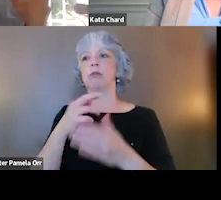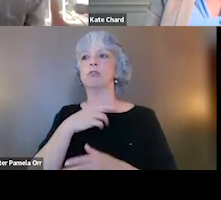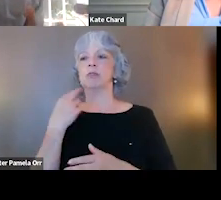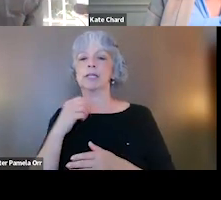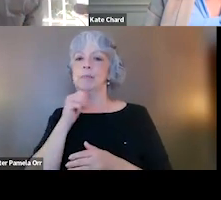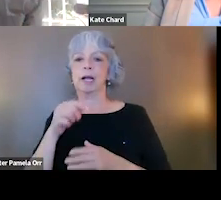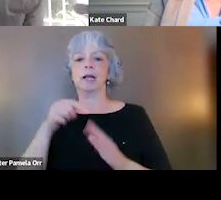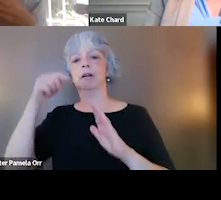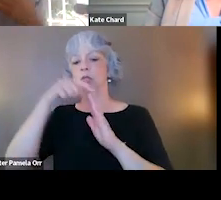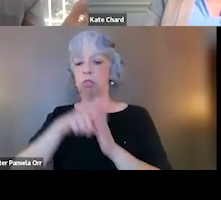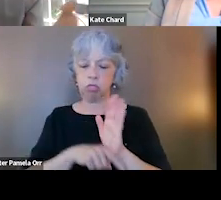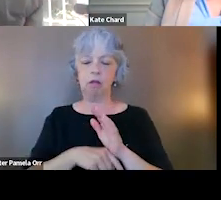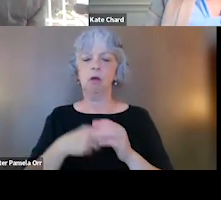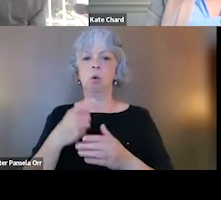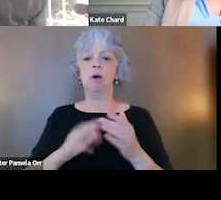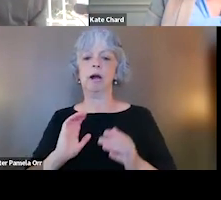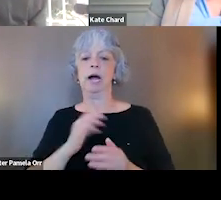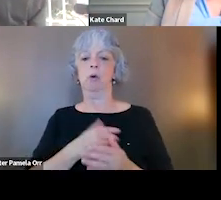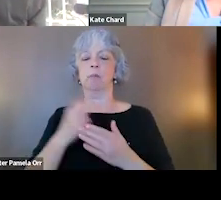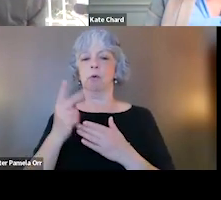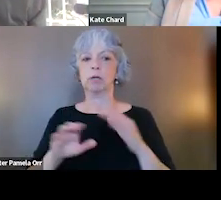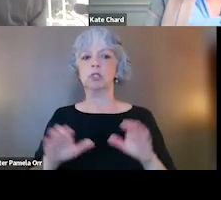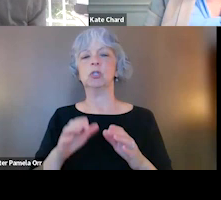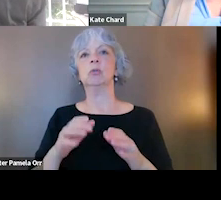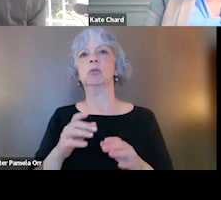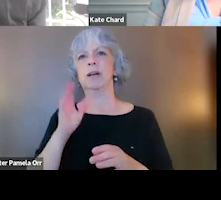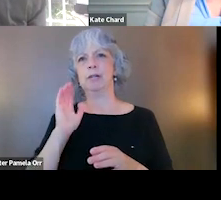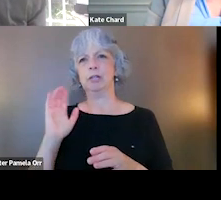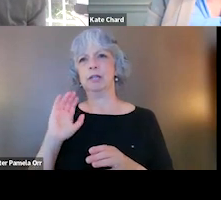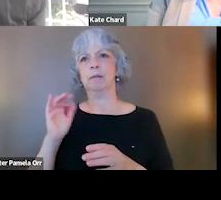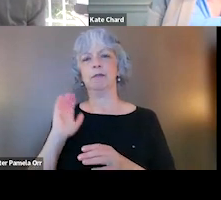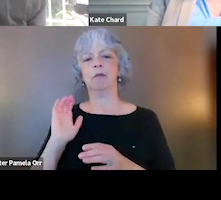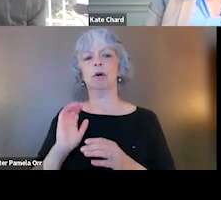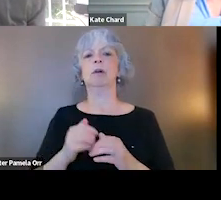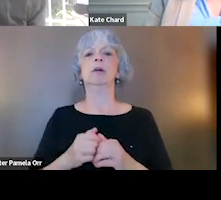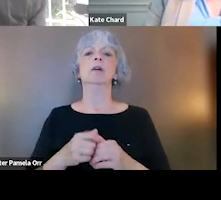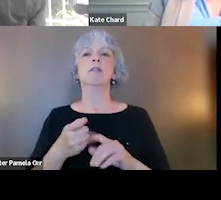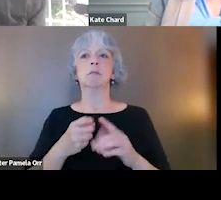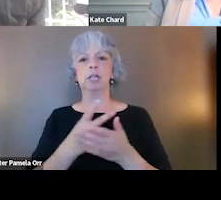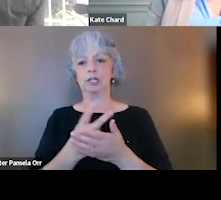in what our programs do. I really encourage you to listen to that earlier webinar about my colleagues from a couple weeks ago.